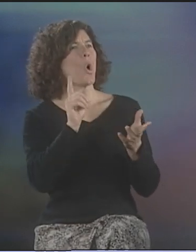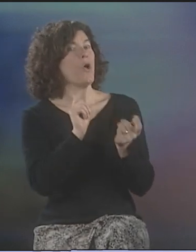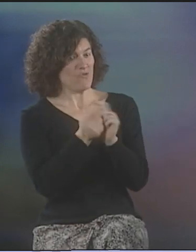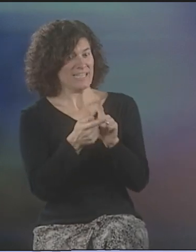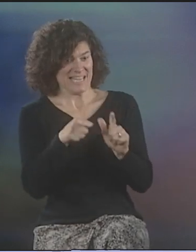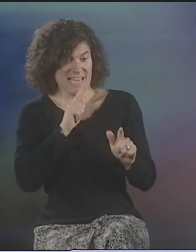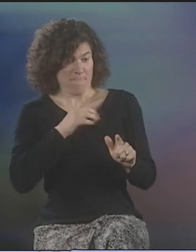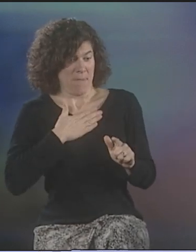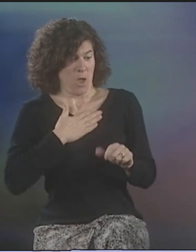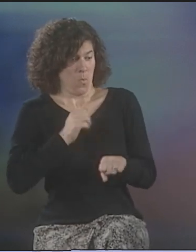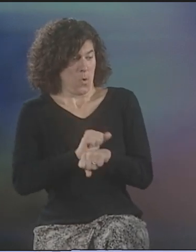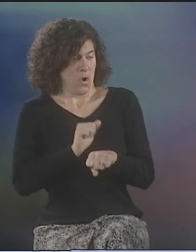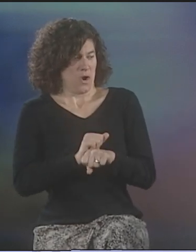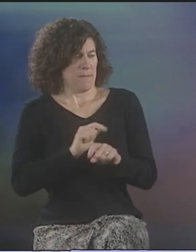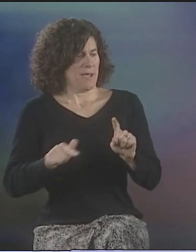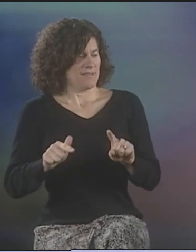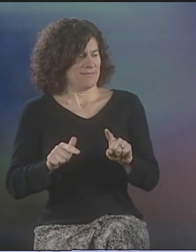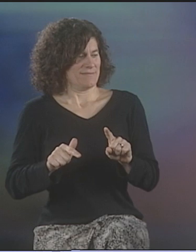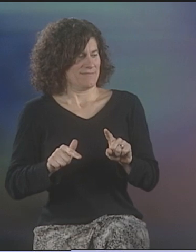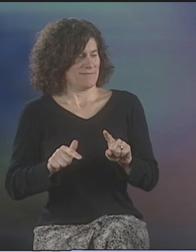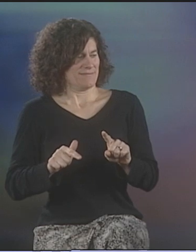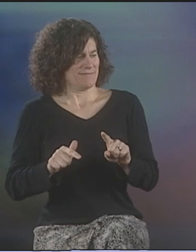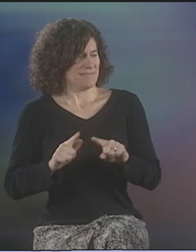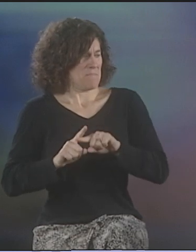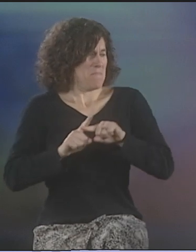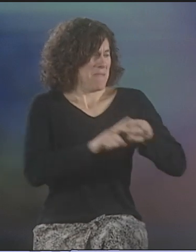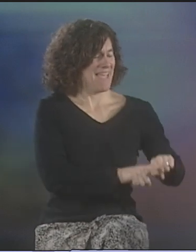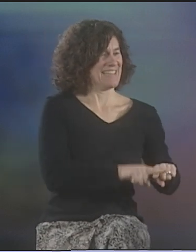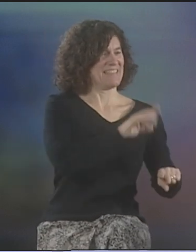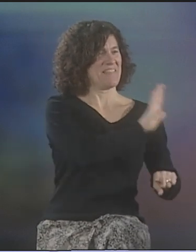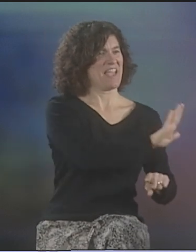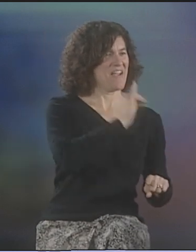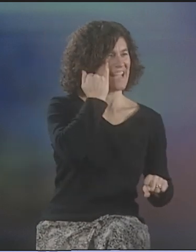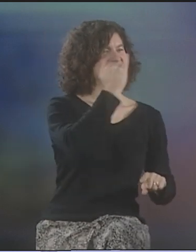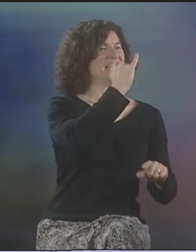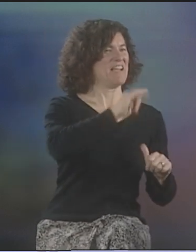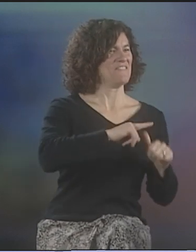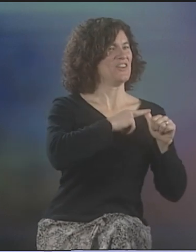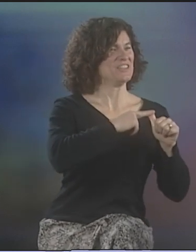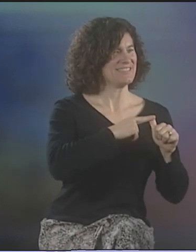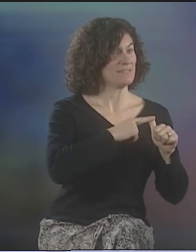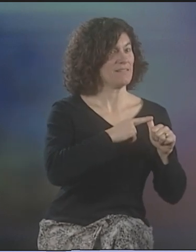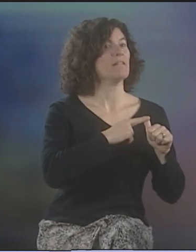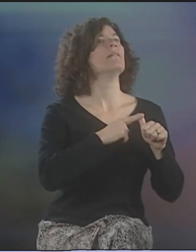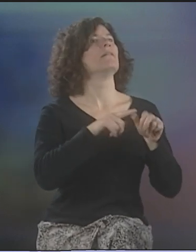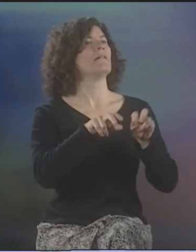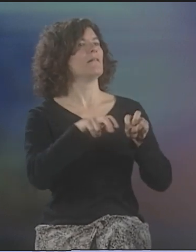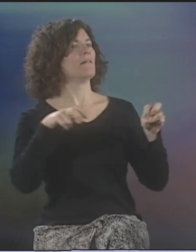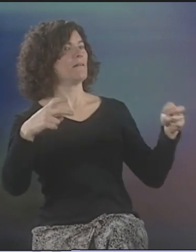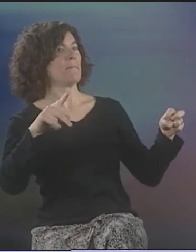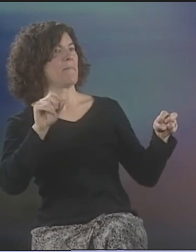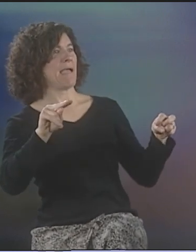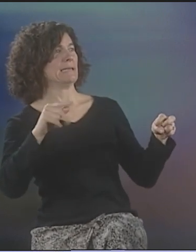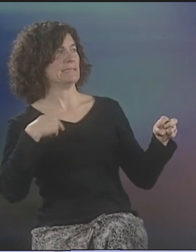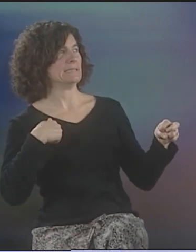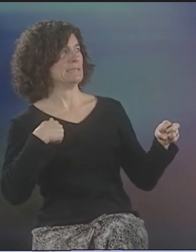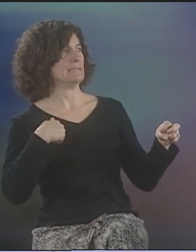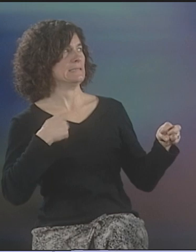ALWAYS CONVEYING SOMETHING NOT SELF-GENERATED. I MEAN, IT WAS MY WORK, OF COURSE, BUT IT DEPENDED ON SOMEBODY ELSE'S IDEAS.